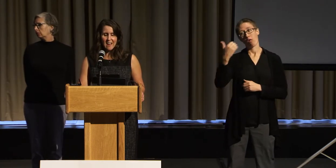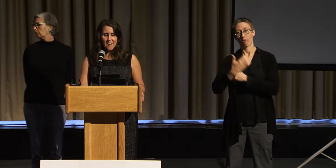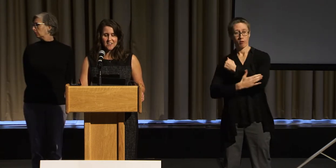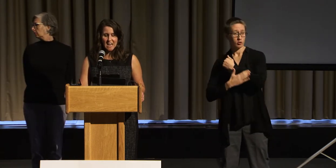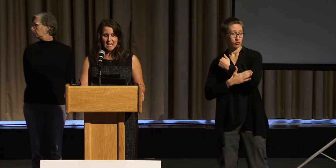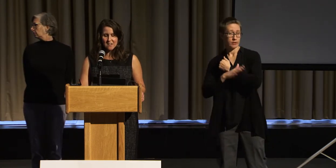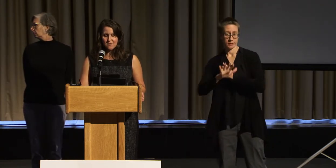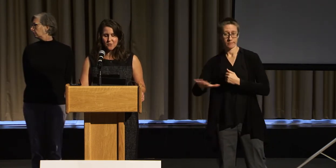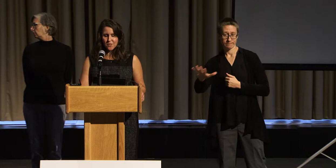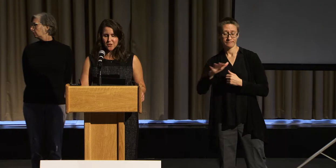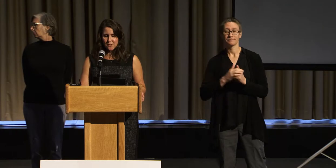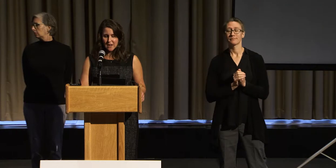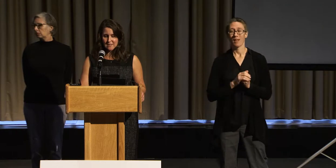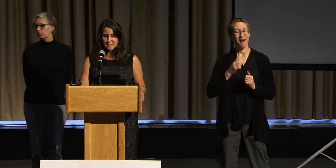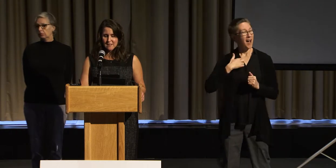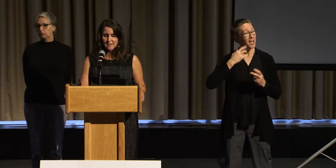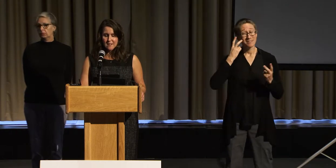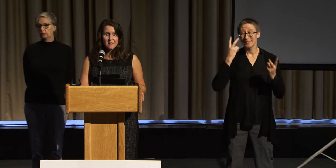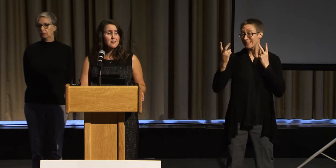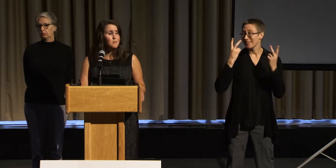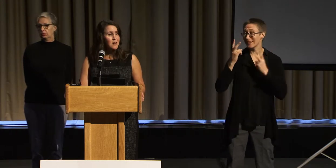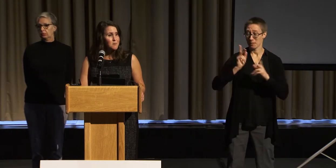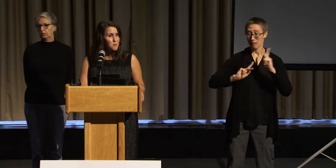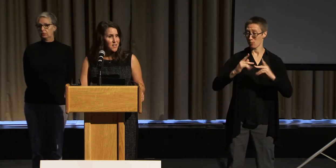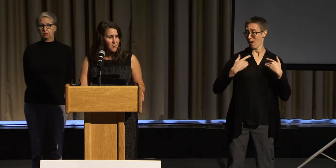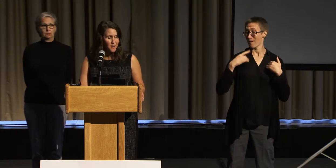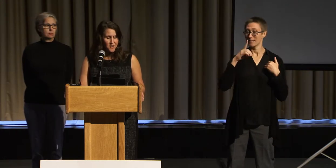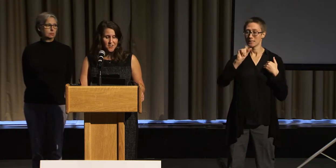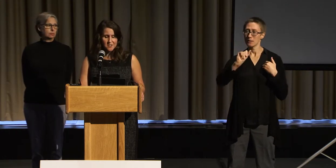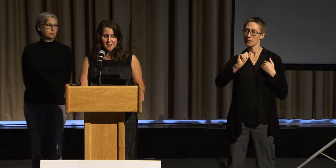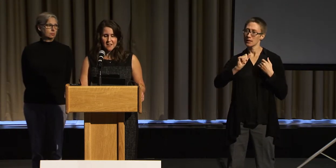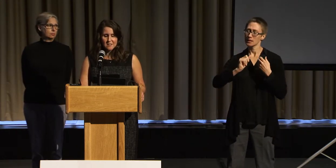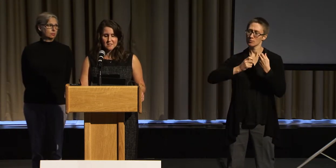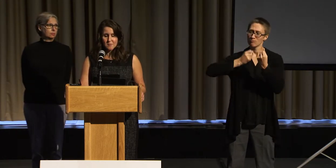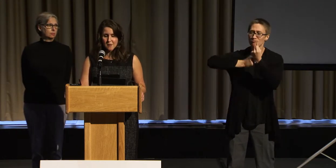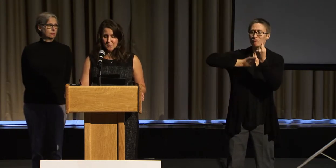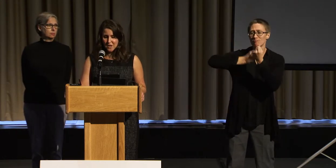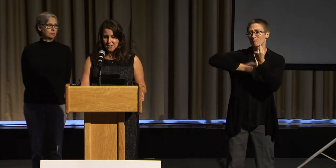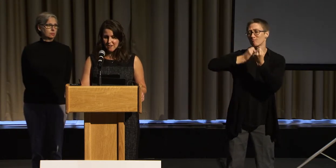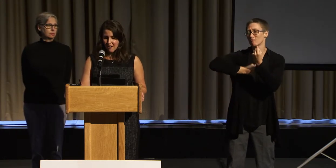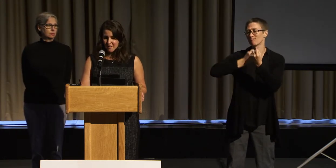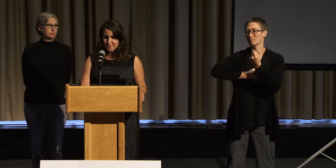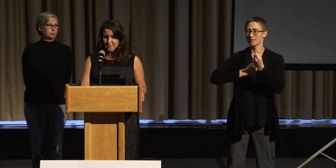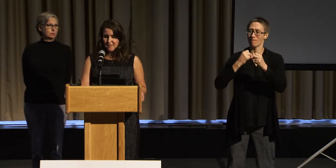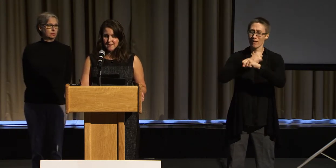advocating for their rights. Sometimes we are heard. Sometimes we are not.